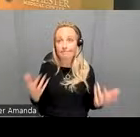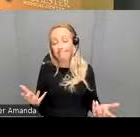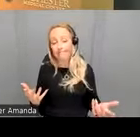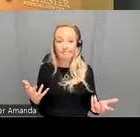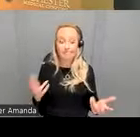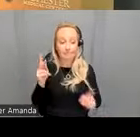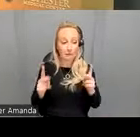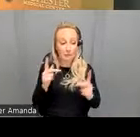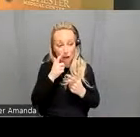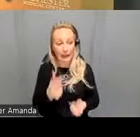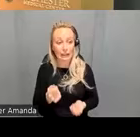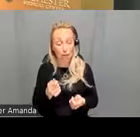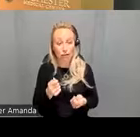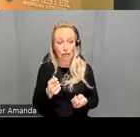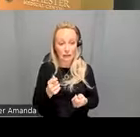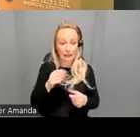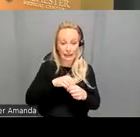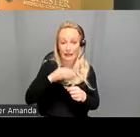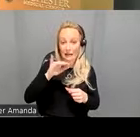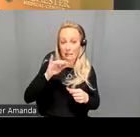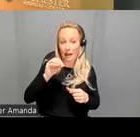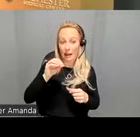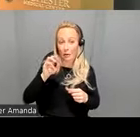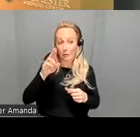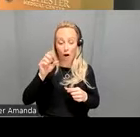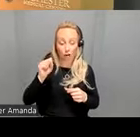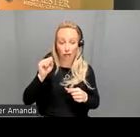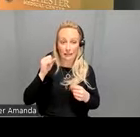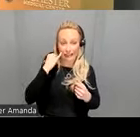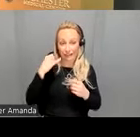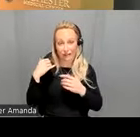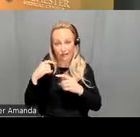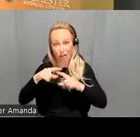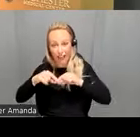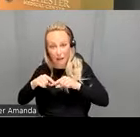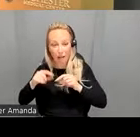interested in biomarkers only as so far as they are reliable so how is the test retest reliability